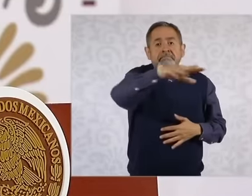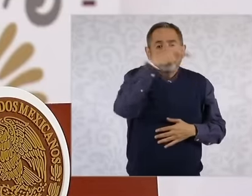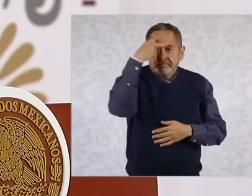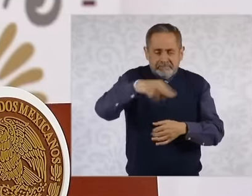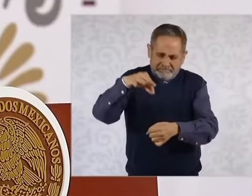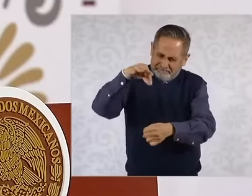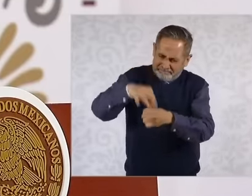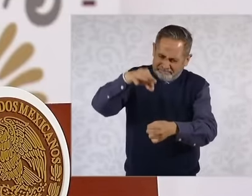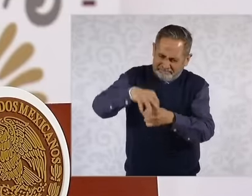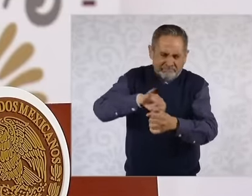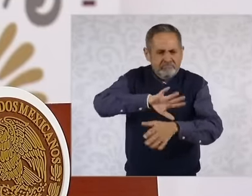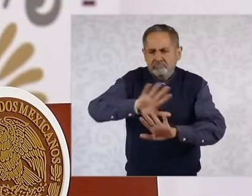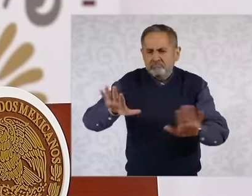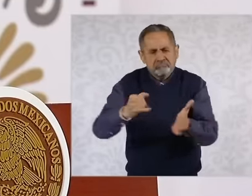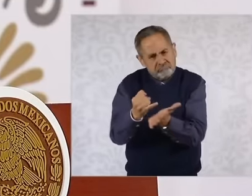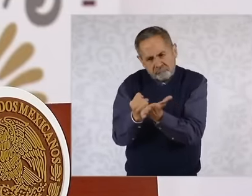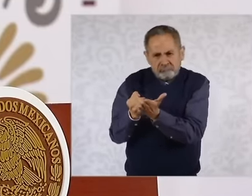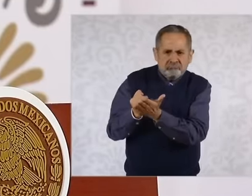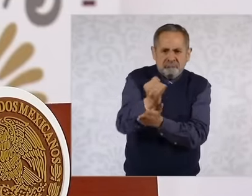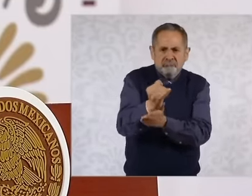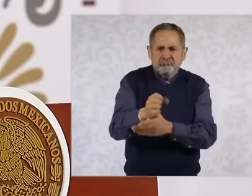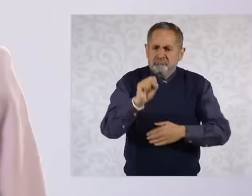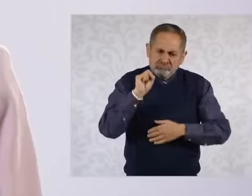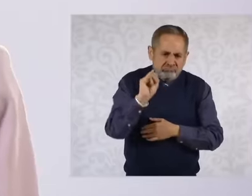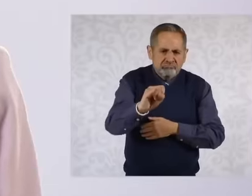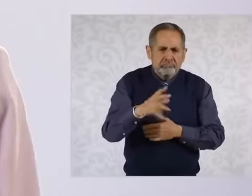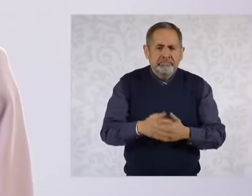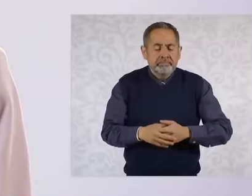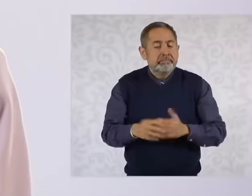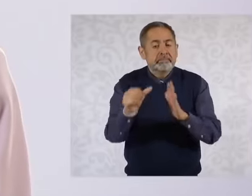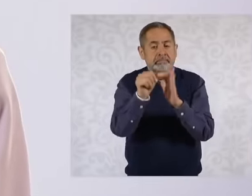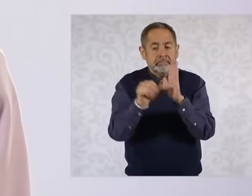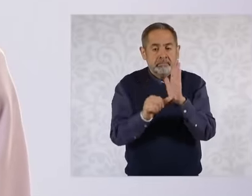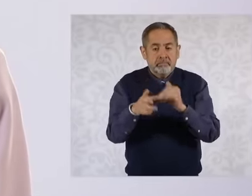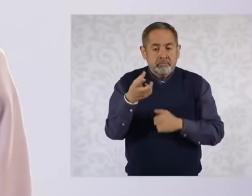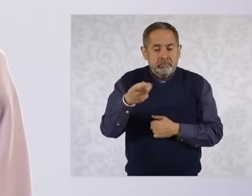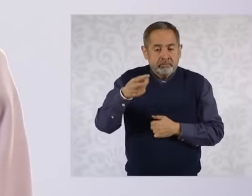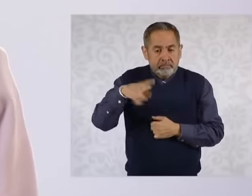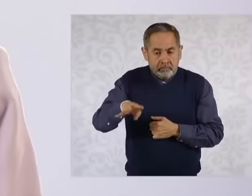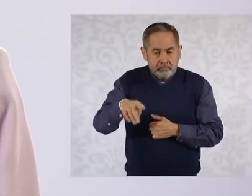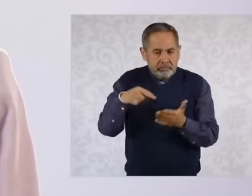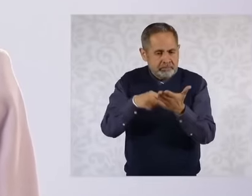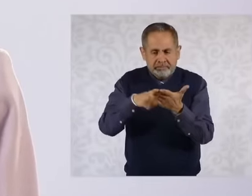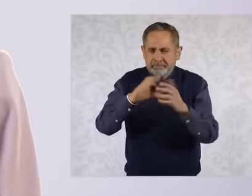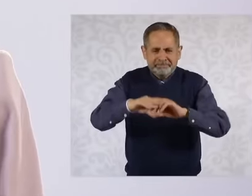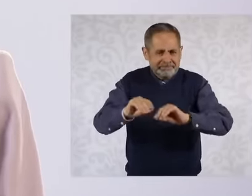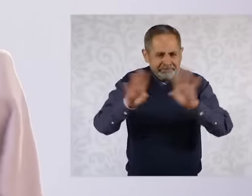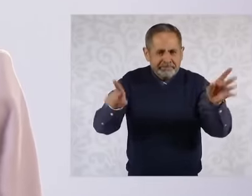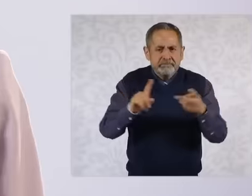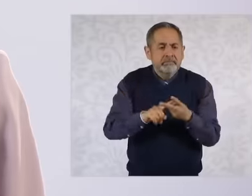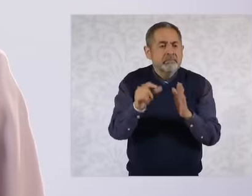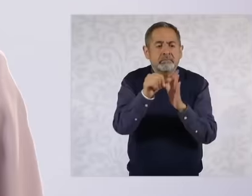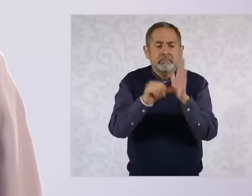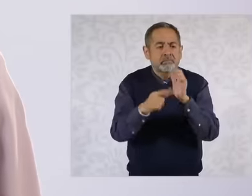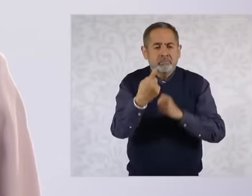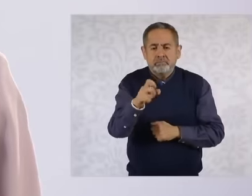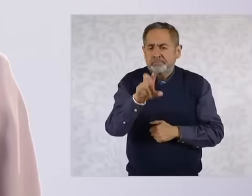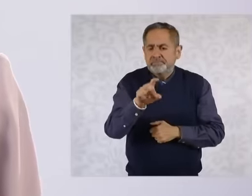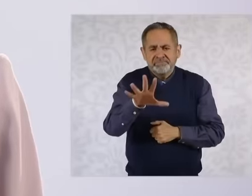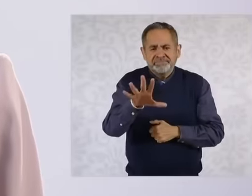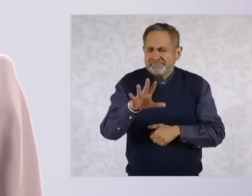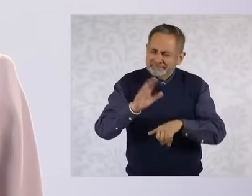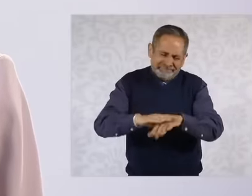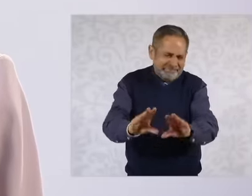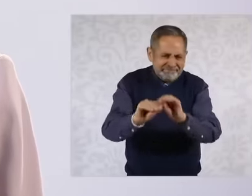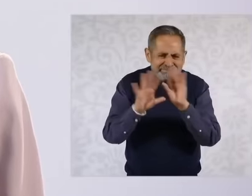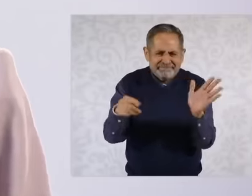a decision and that article 39 is very clear and 135 too and that